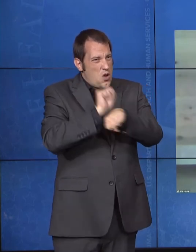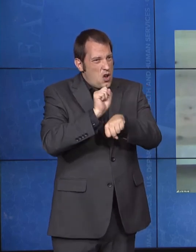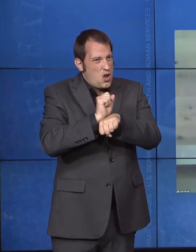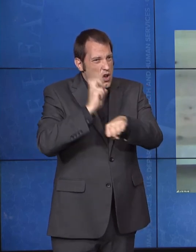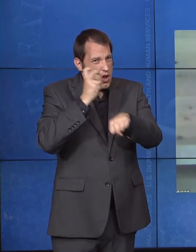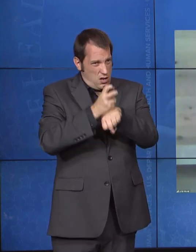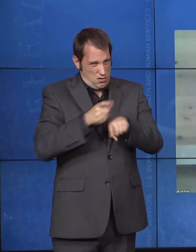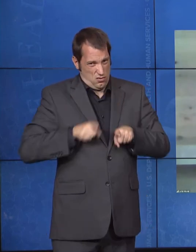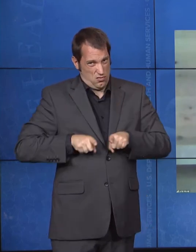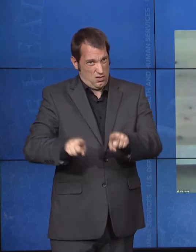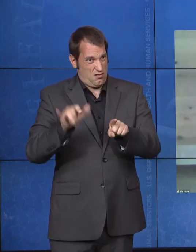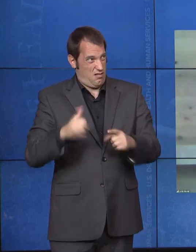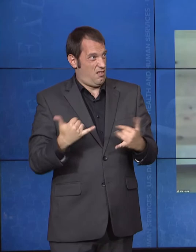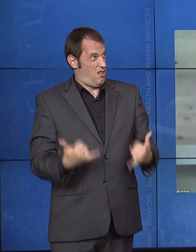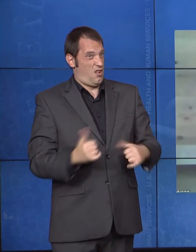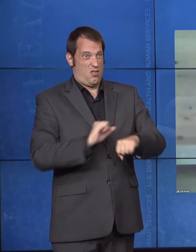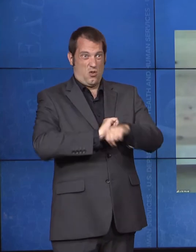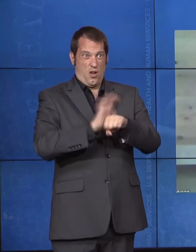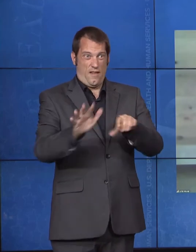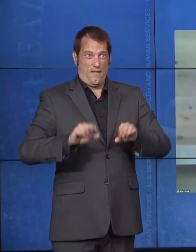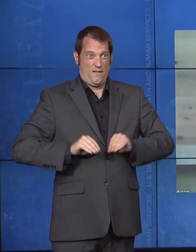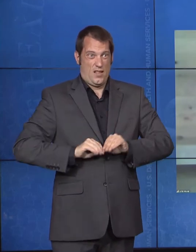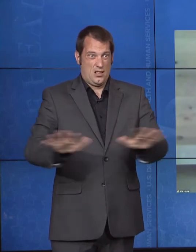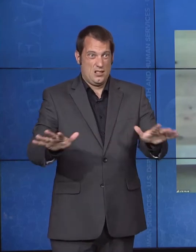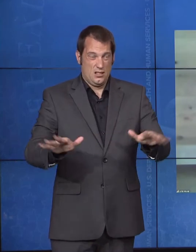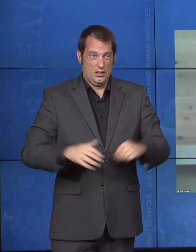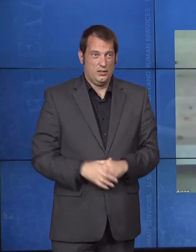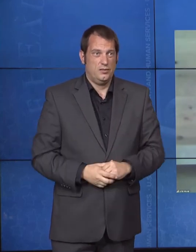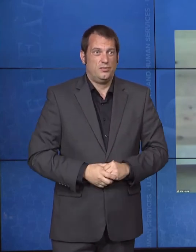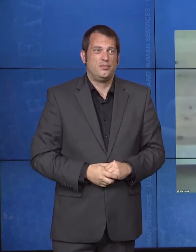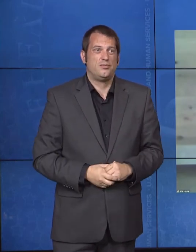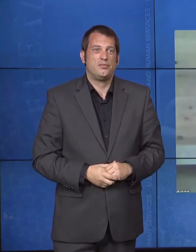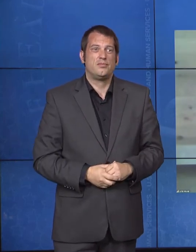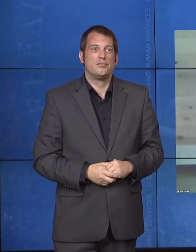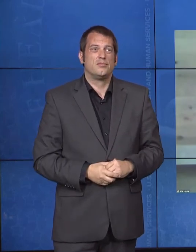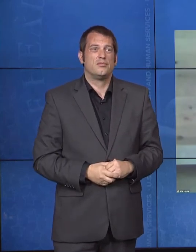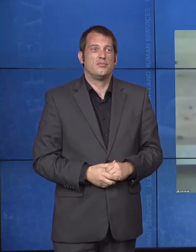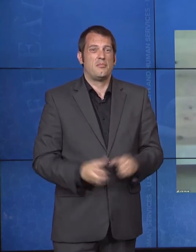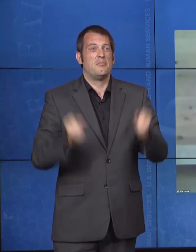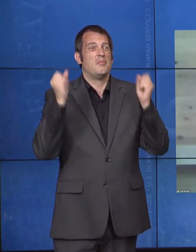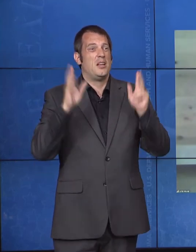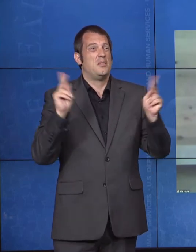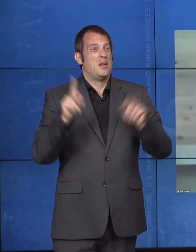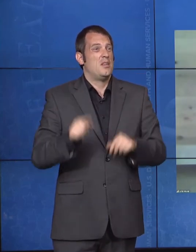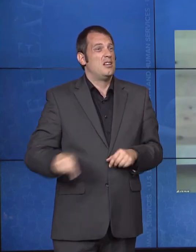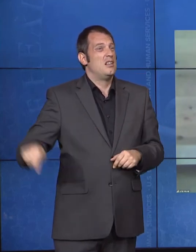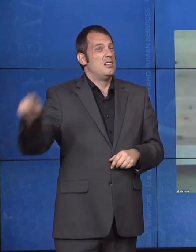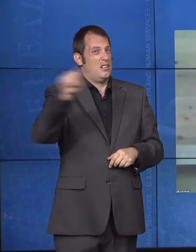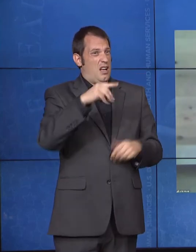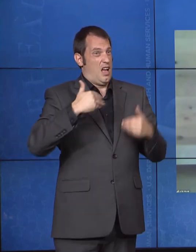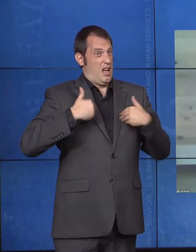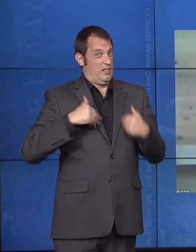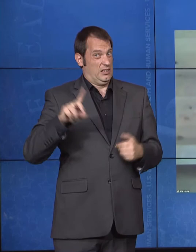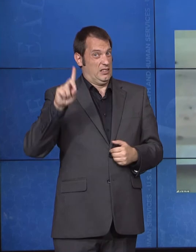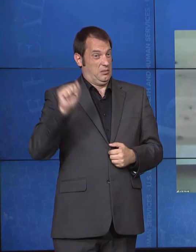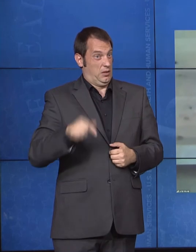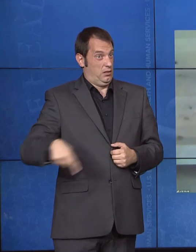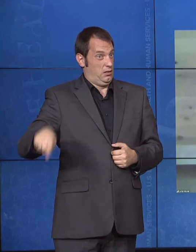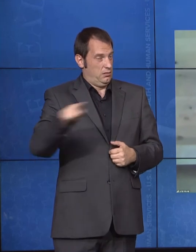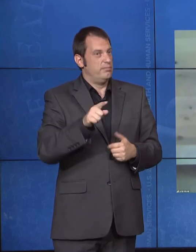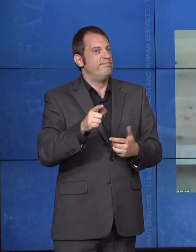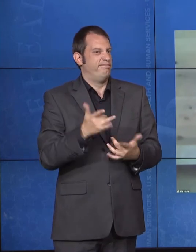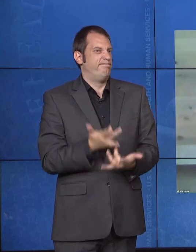fact that many people with disabilities are far more likely to have serious symptoms related